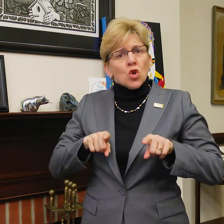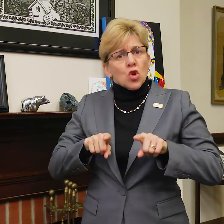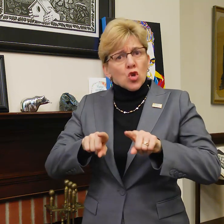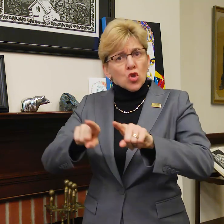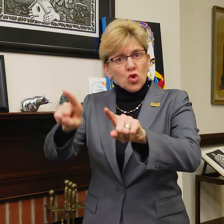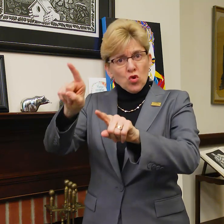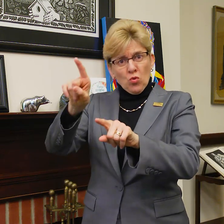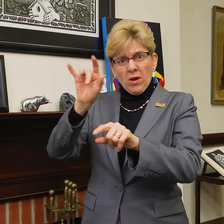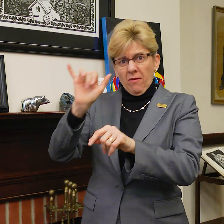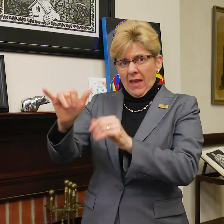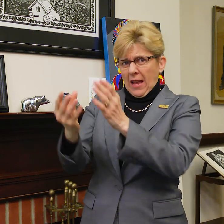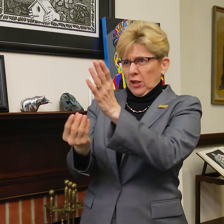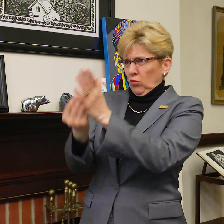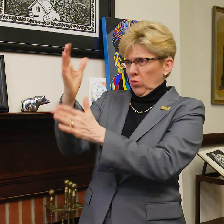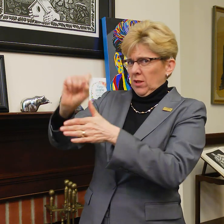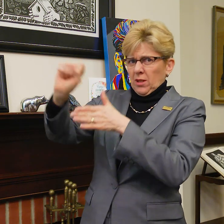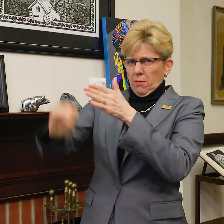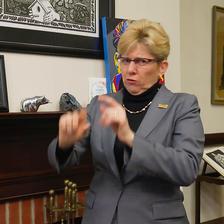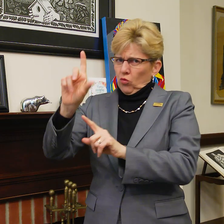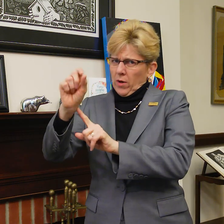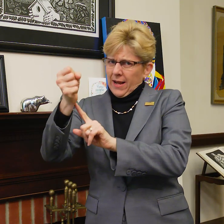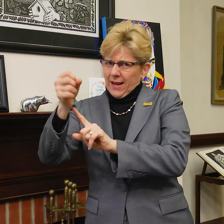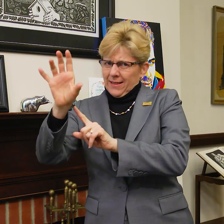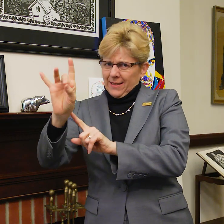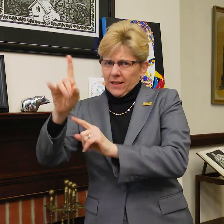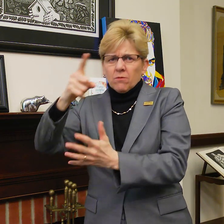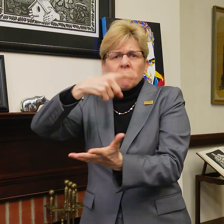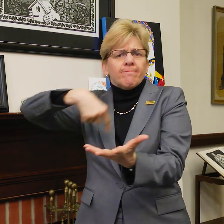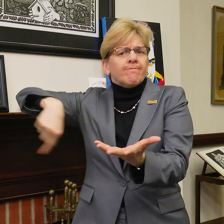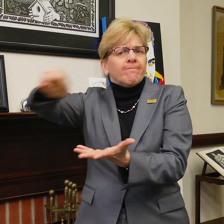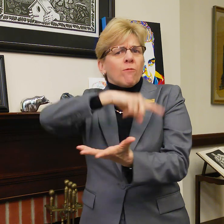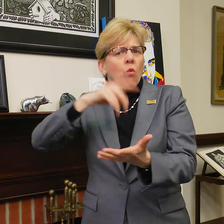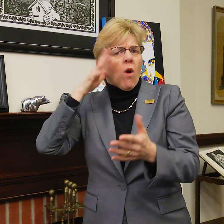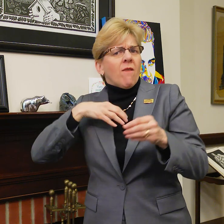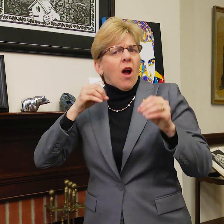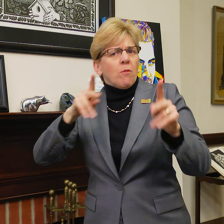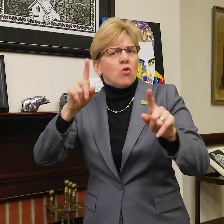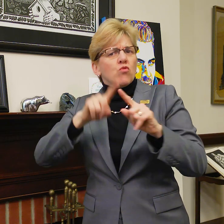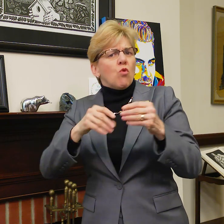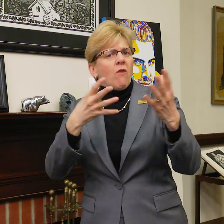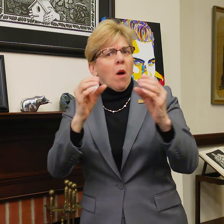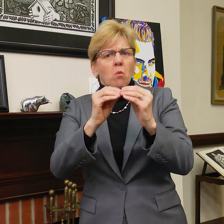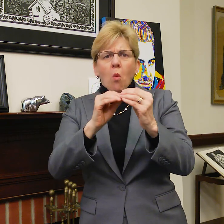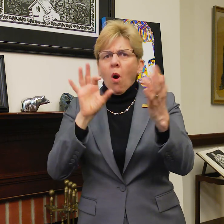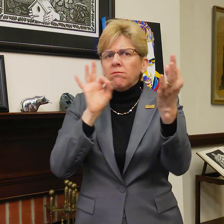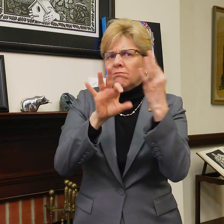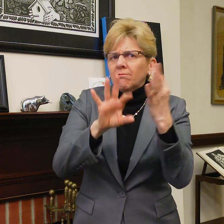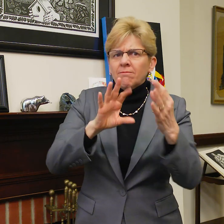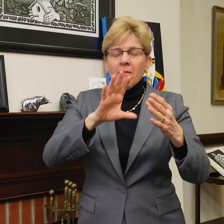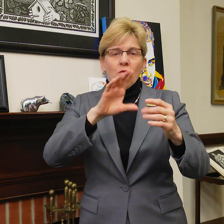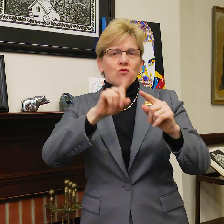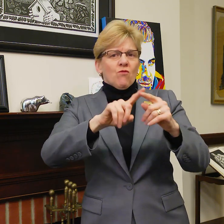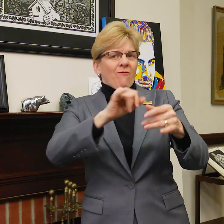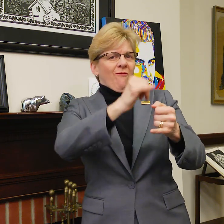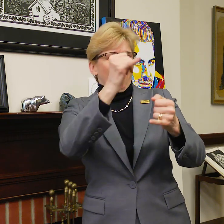During that spring semester, the community will have further opportunity for input with the goal of finalizing